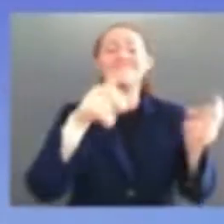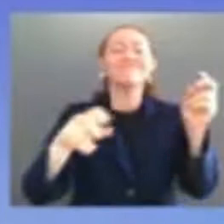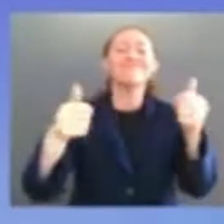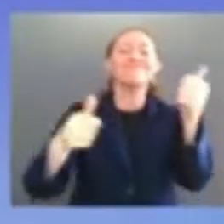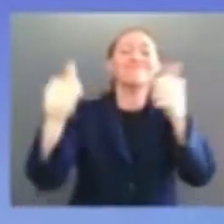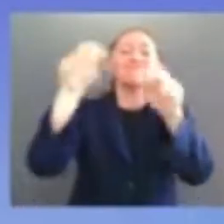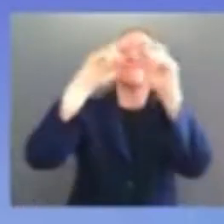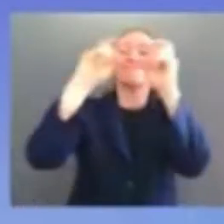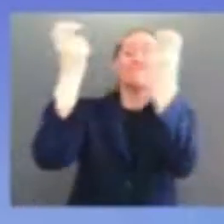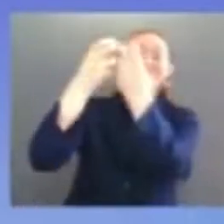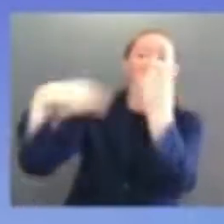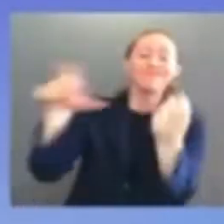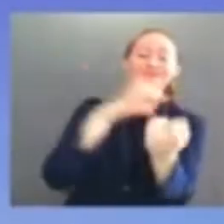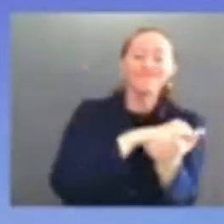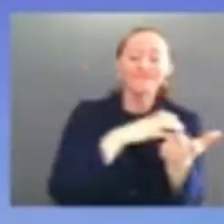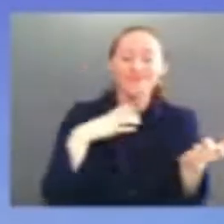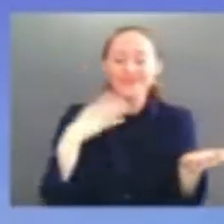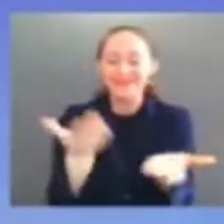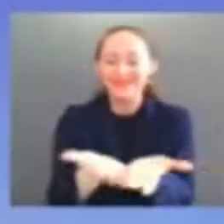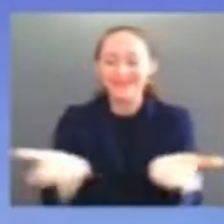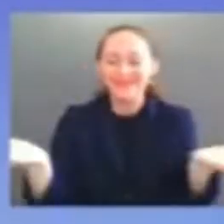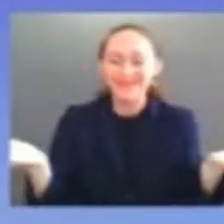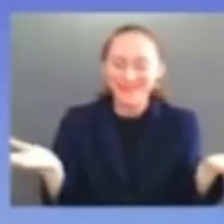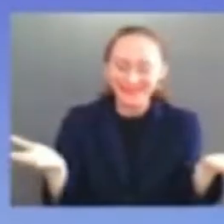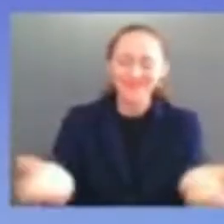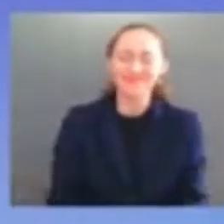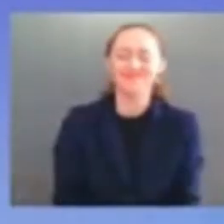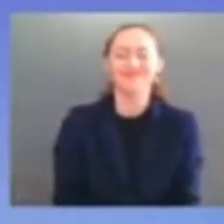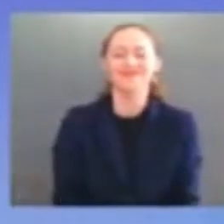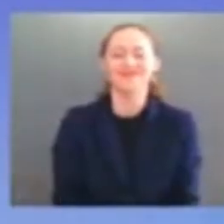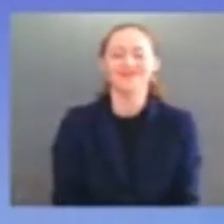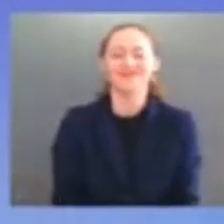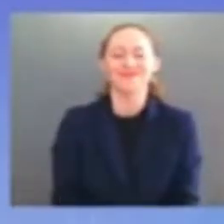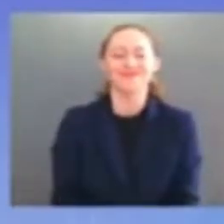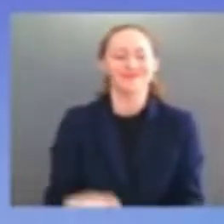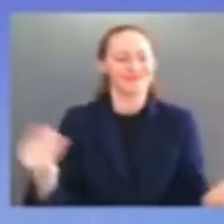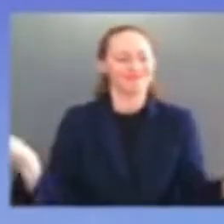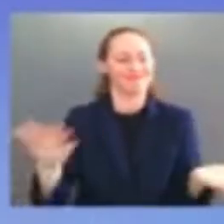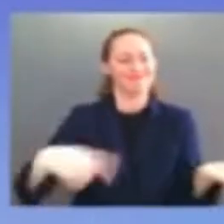and friends and fellow americans today is indeed a wonderful day